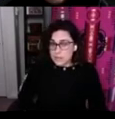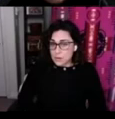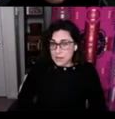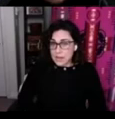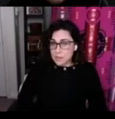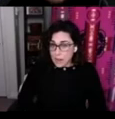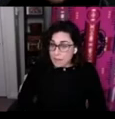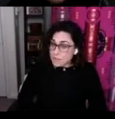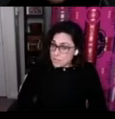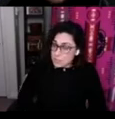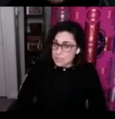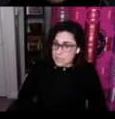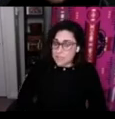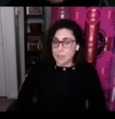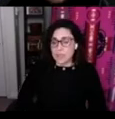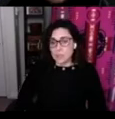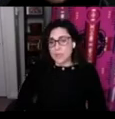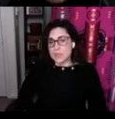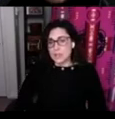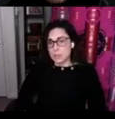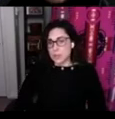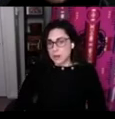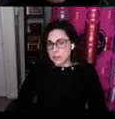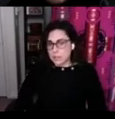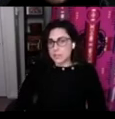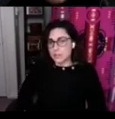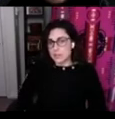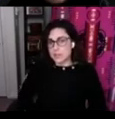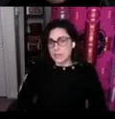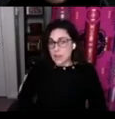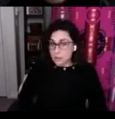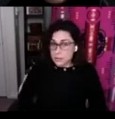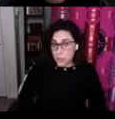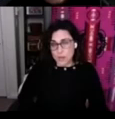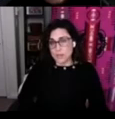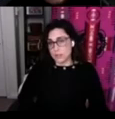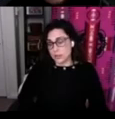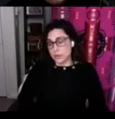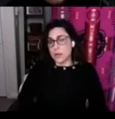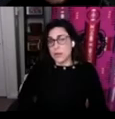and were having some success with it but Blaire expressed to us that they also wanted to learn